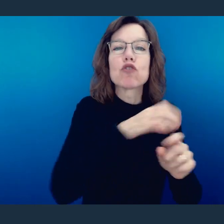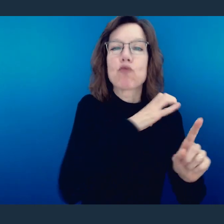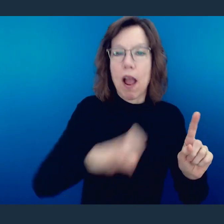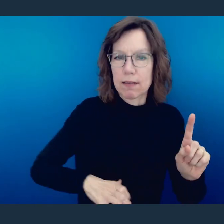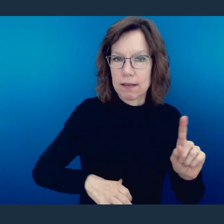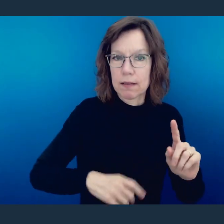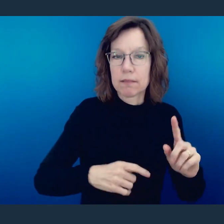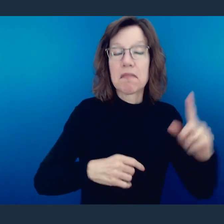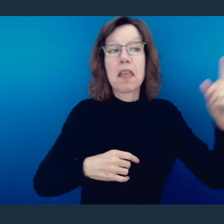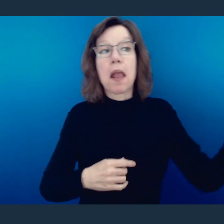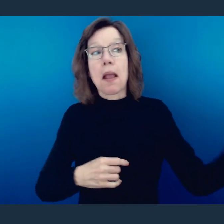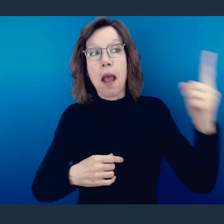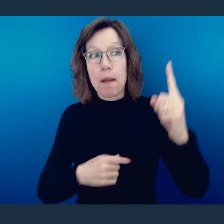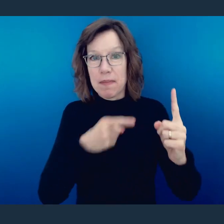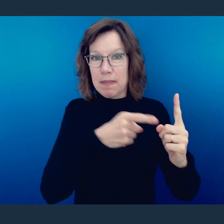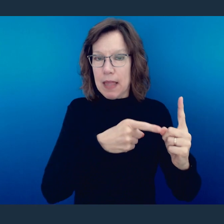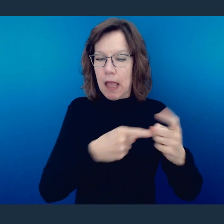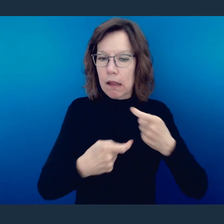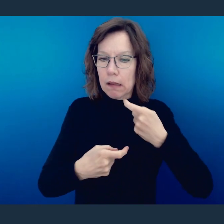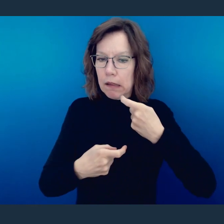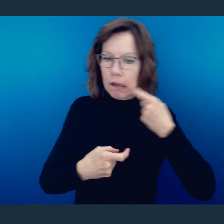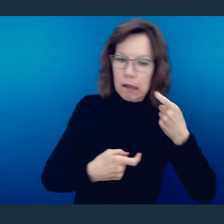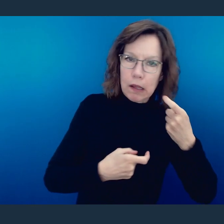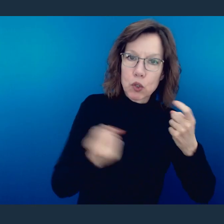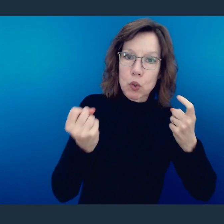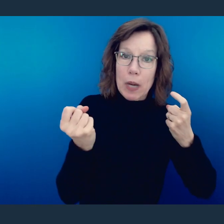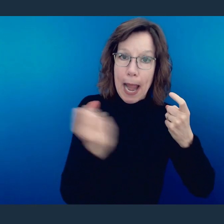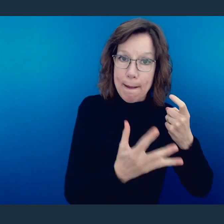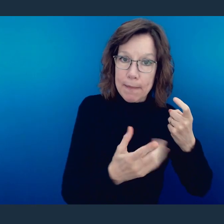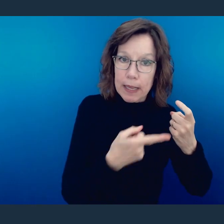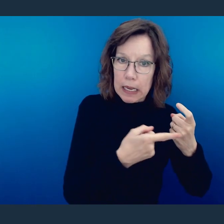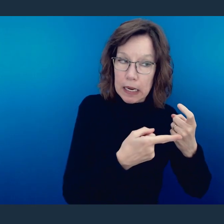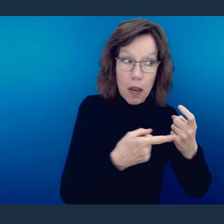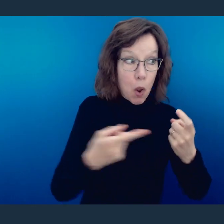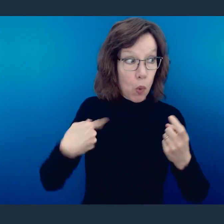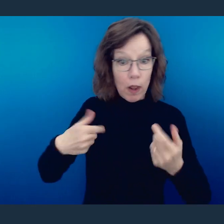come in to my home and they had a gambling problem, maybe that's not the day we're going